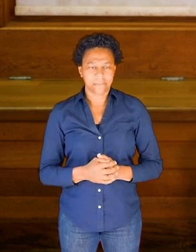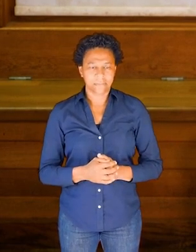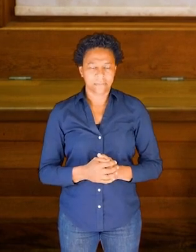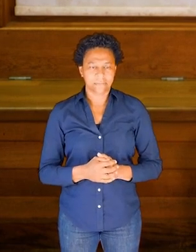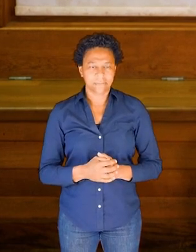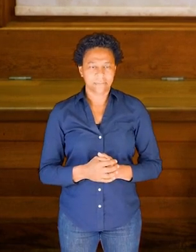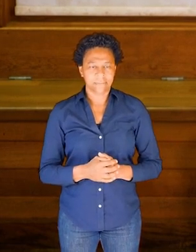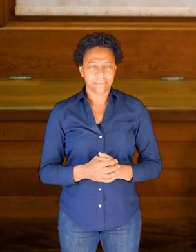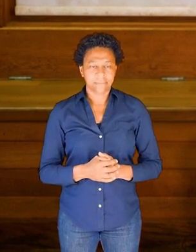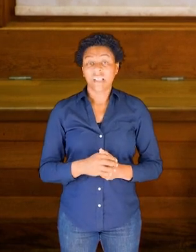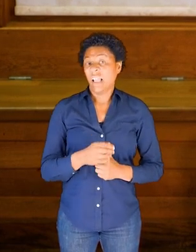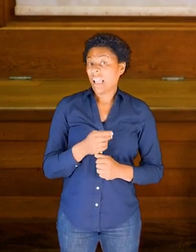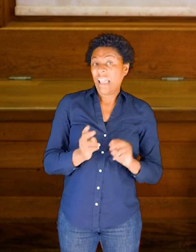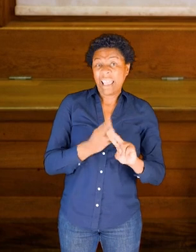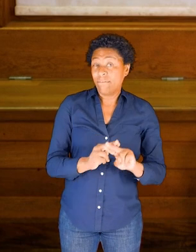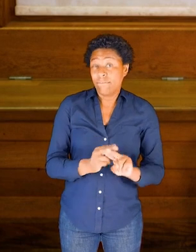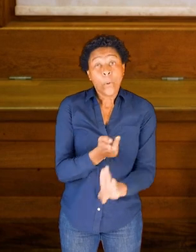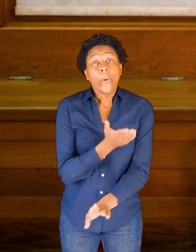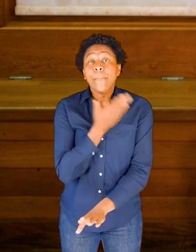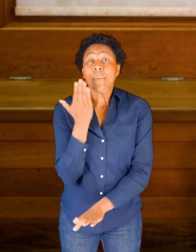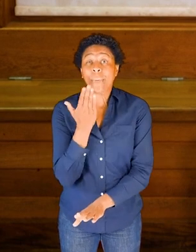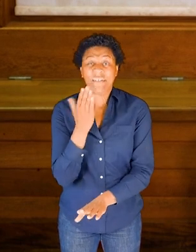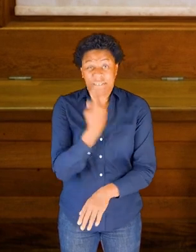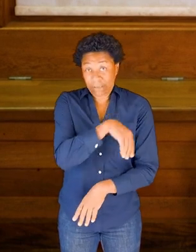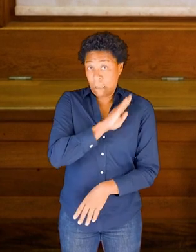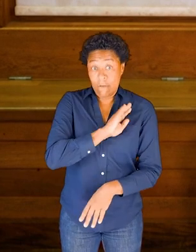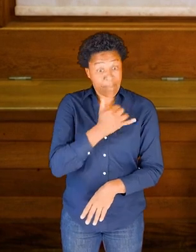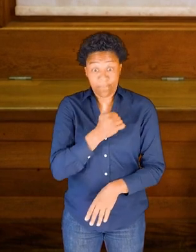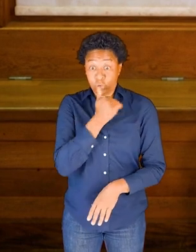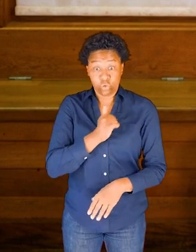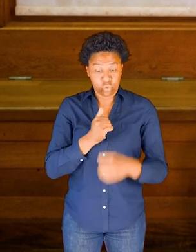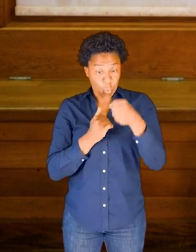And again if I don't have a scarf, I might use two fists, one on top of the other,